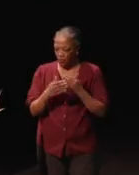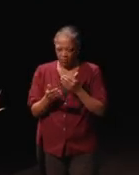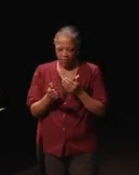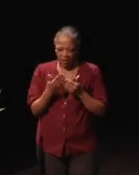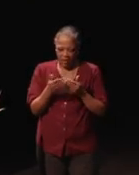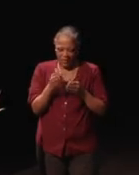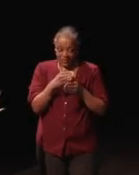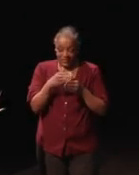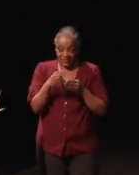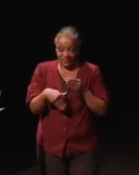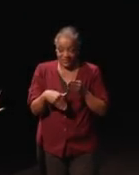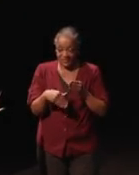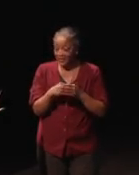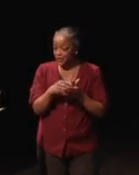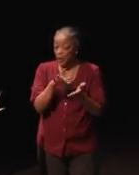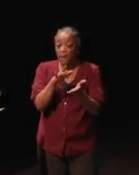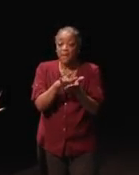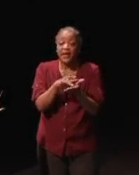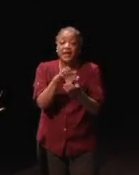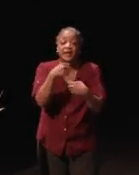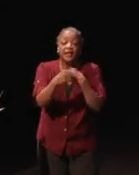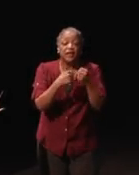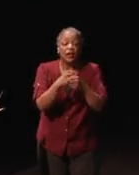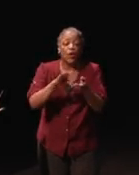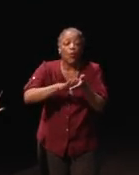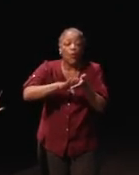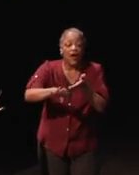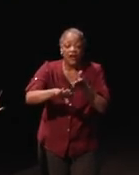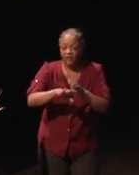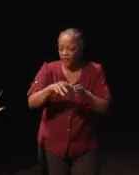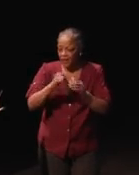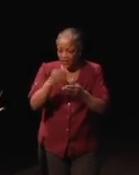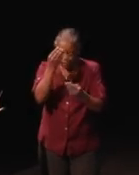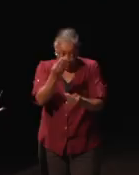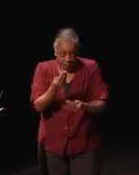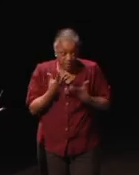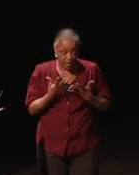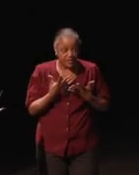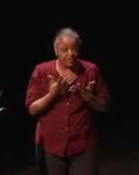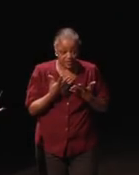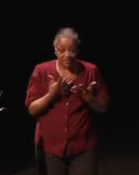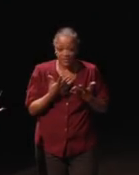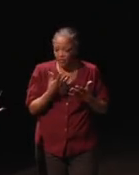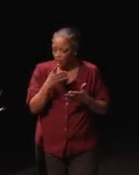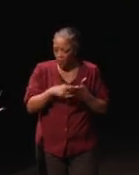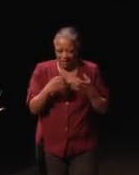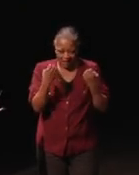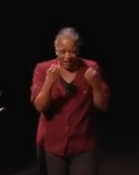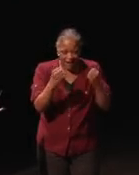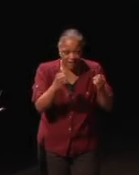So, the mid-year waiver report has to look at, it has to tell us what efforts and innovations and